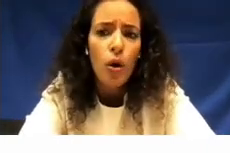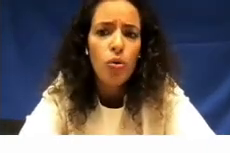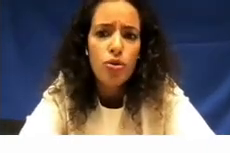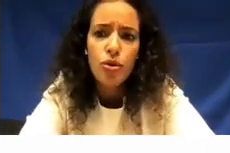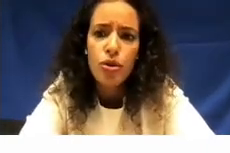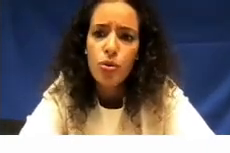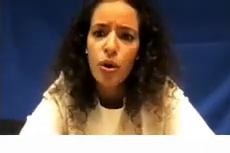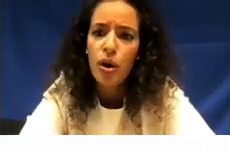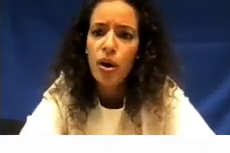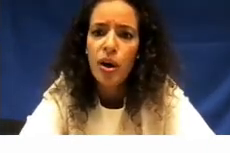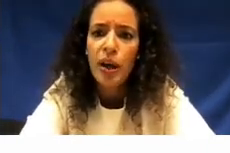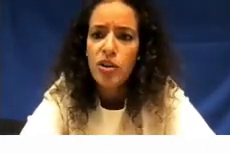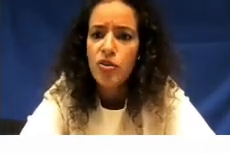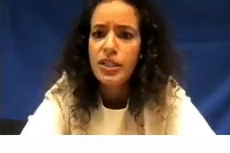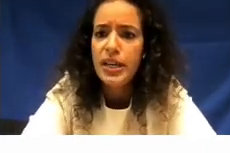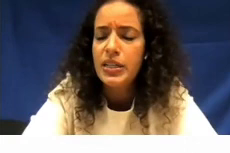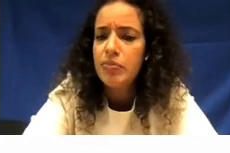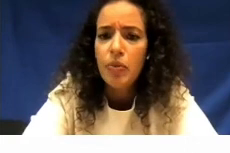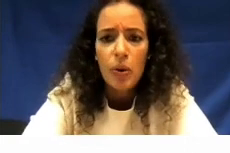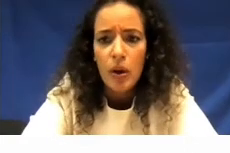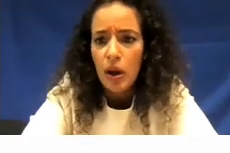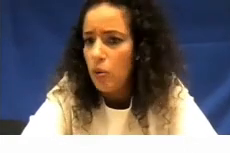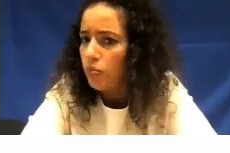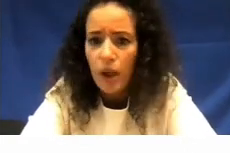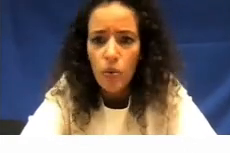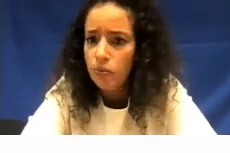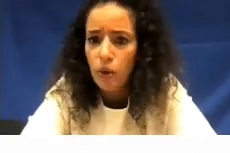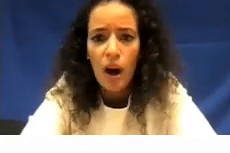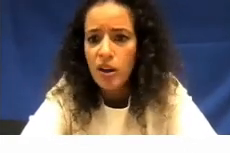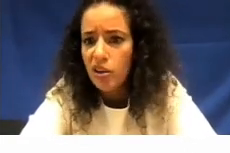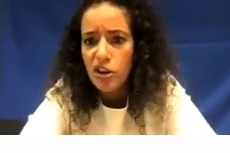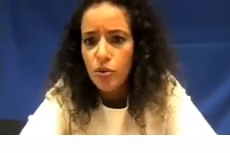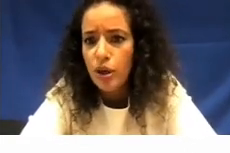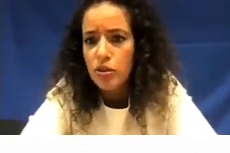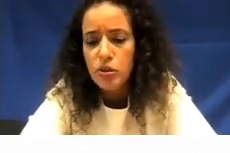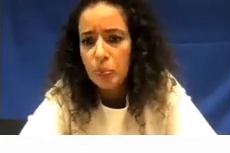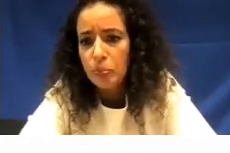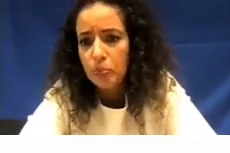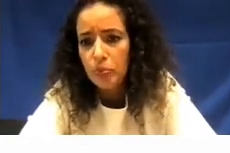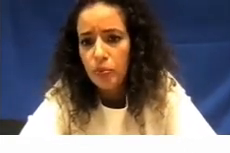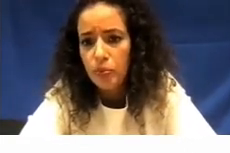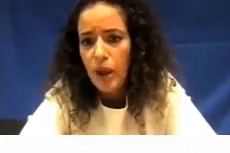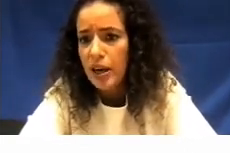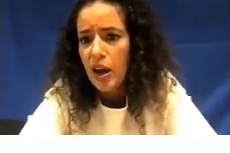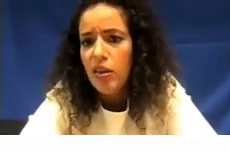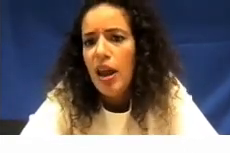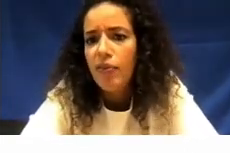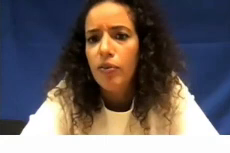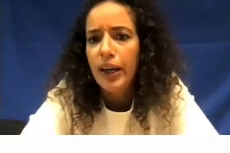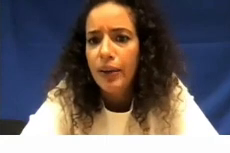all students who are interested they're all undergraduate any other level really